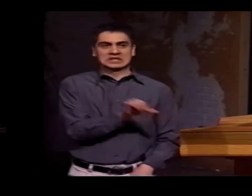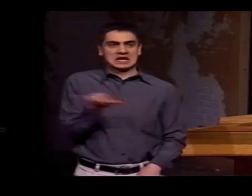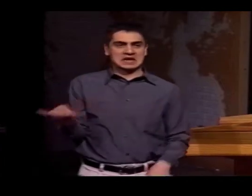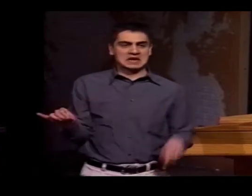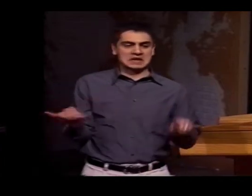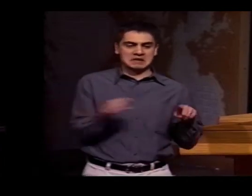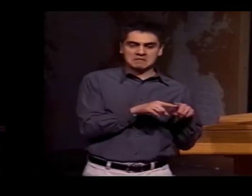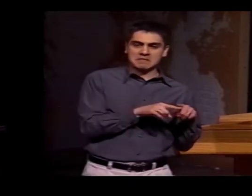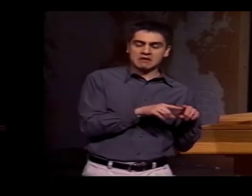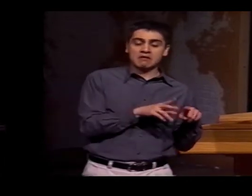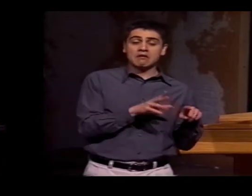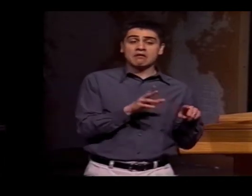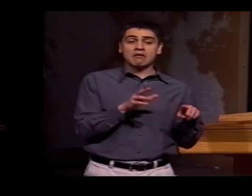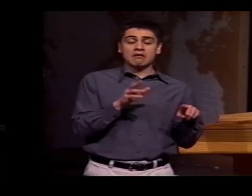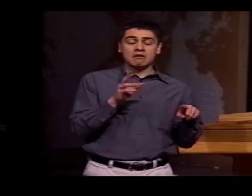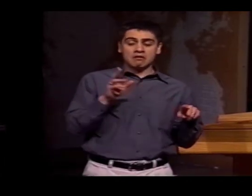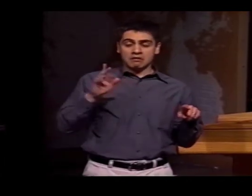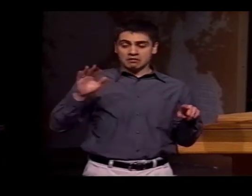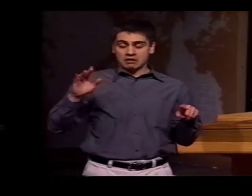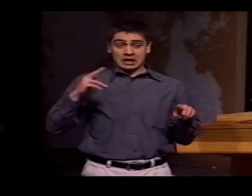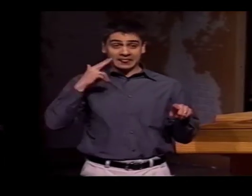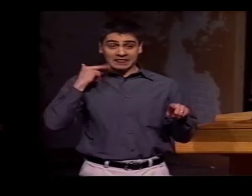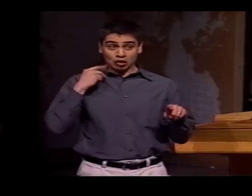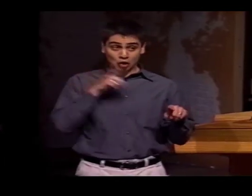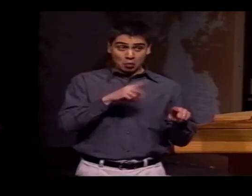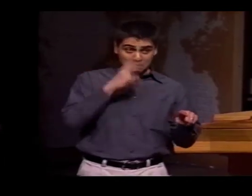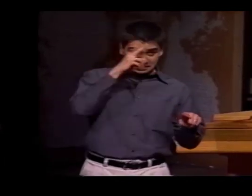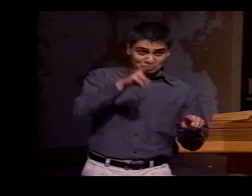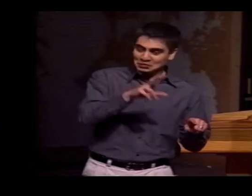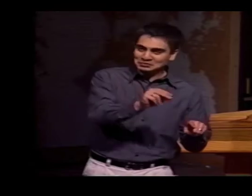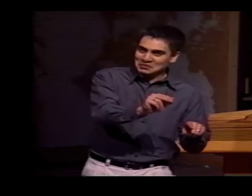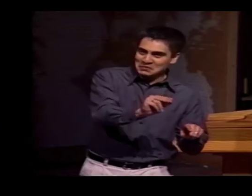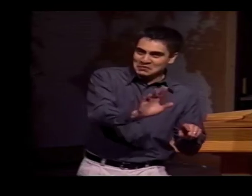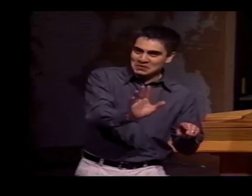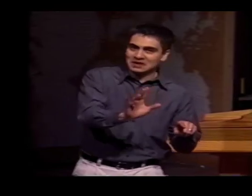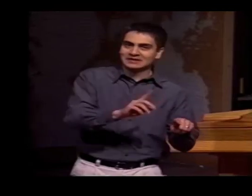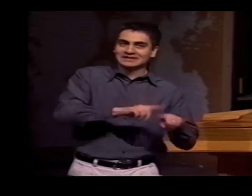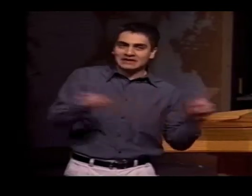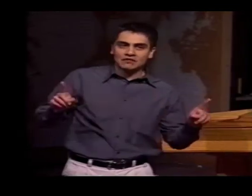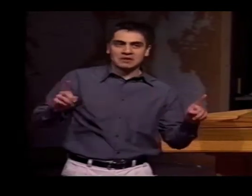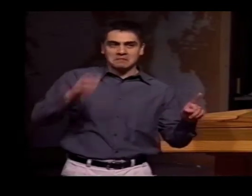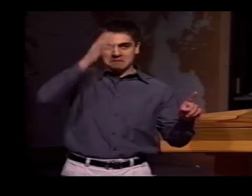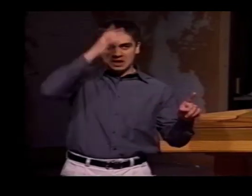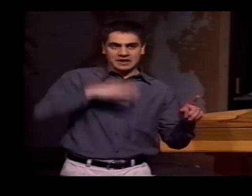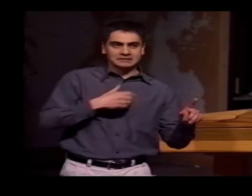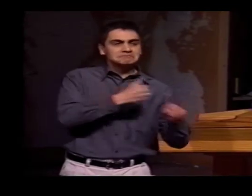THE HISTORY OF MEXICAN SIGN LANGUAGE AND AMERICAN SIGN LANGUAGE IS QUITE SIMILAR,